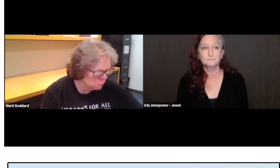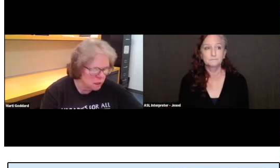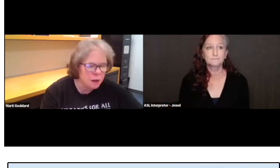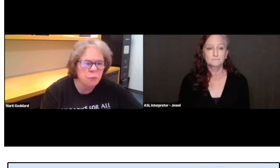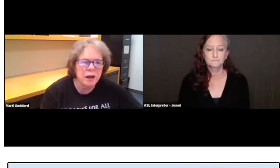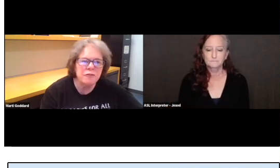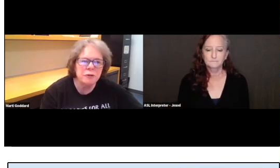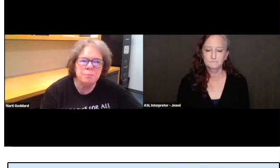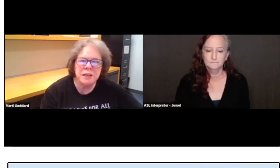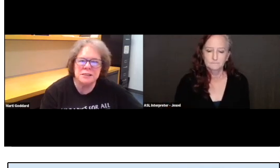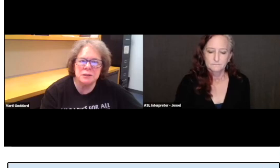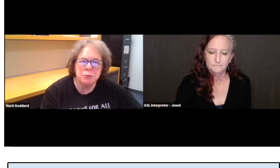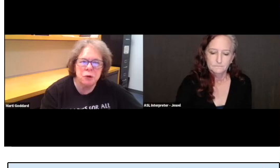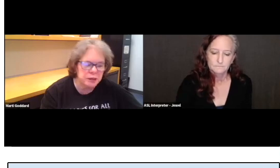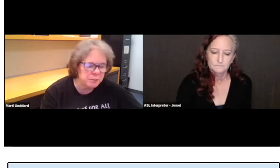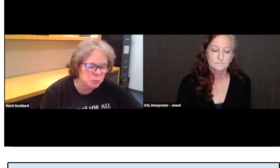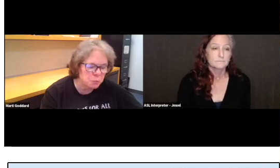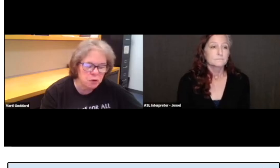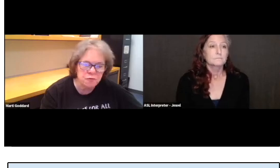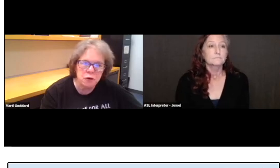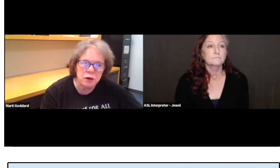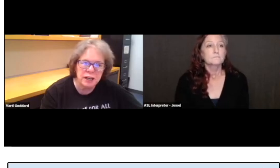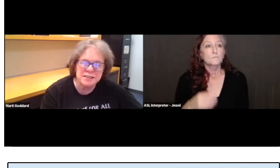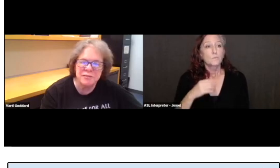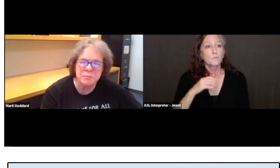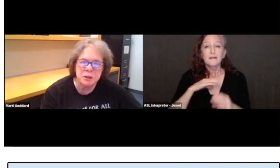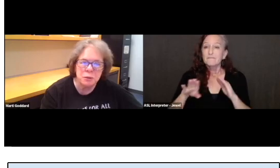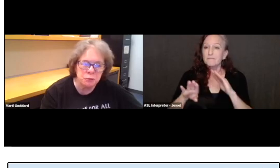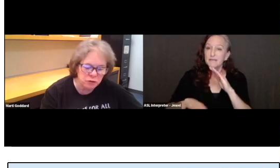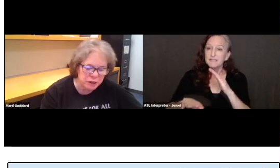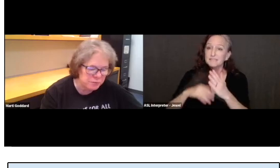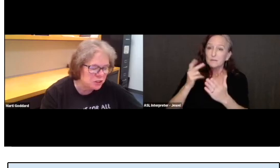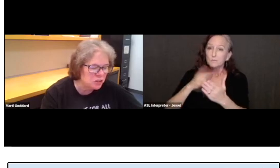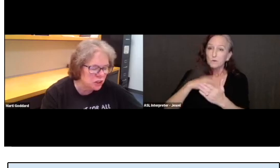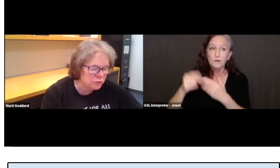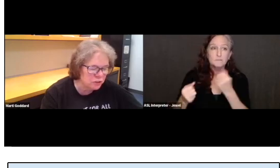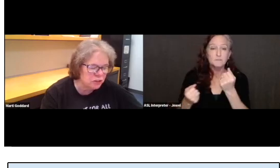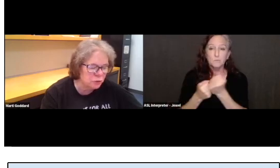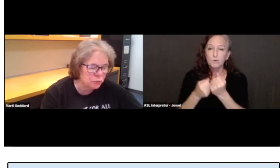We offer basic program support for SFPL programs in general too.